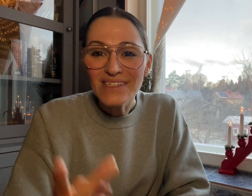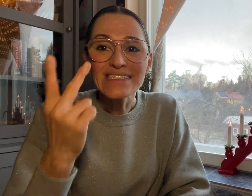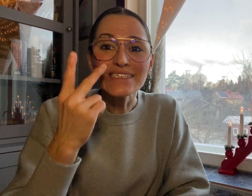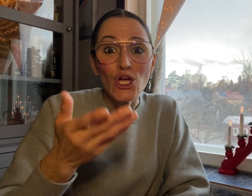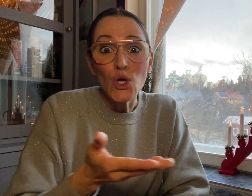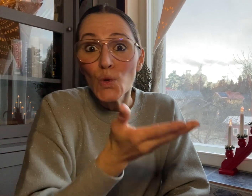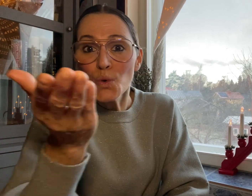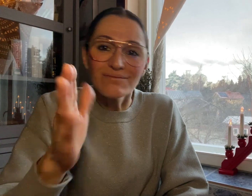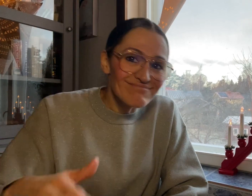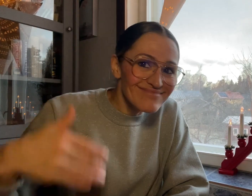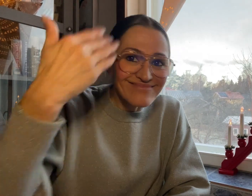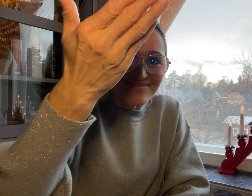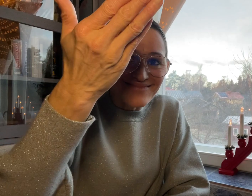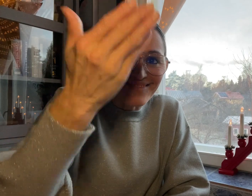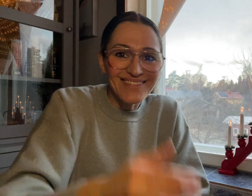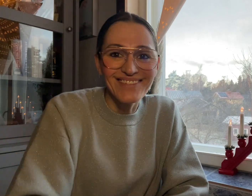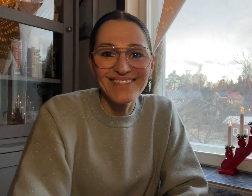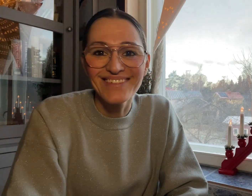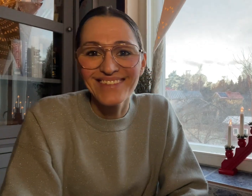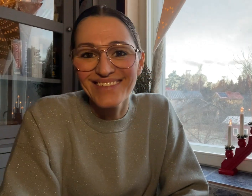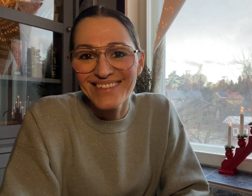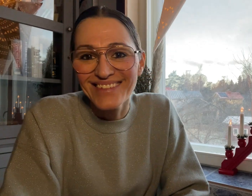See you next time!